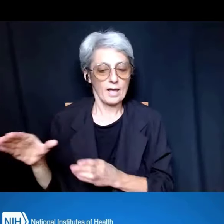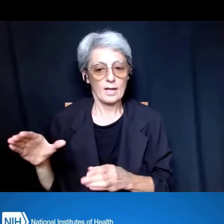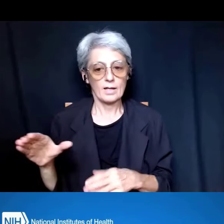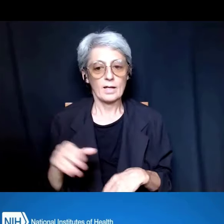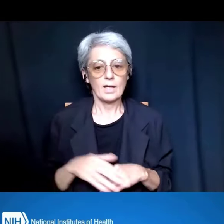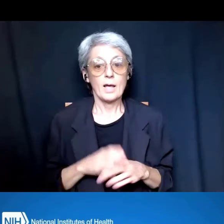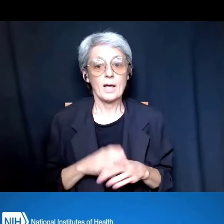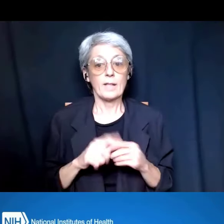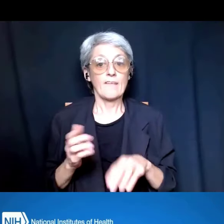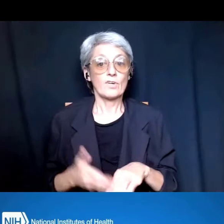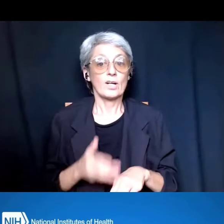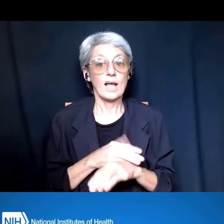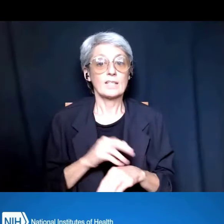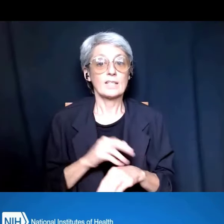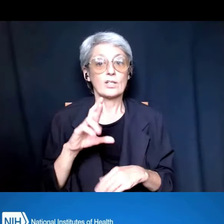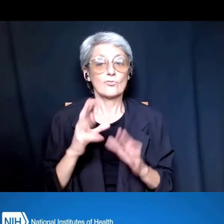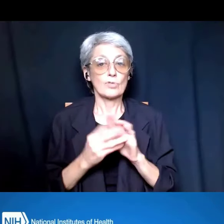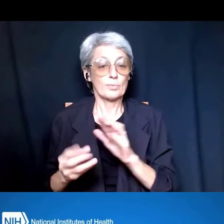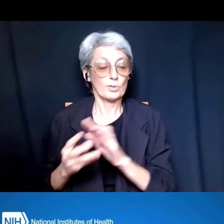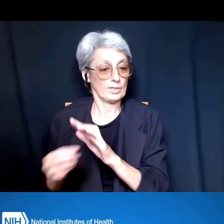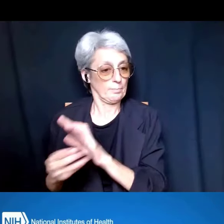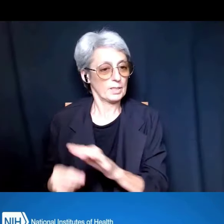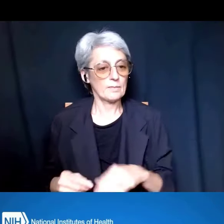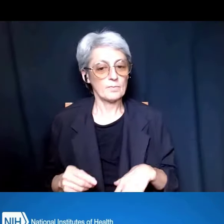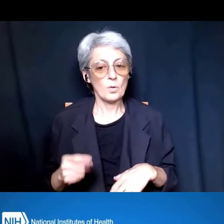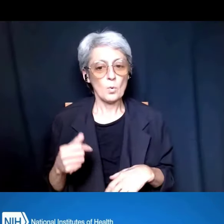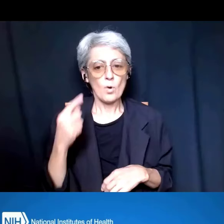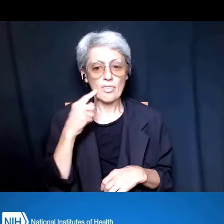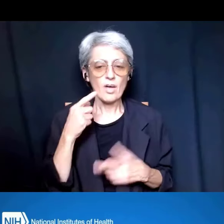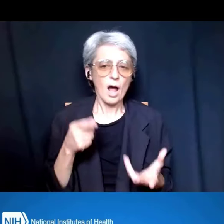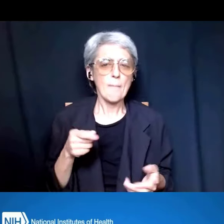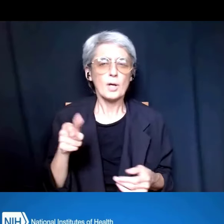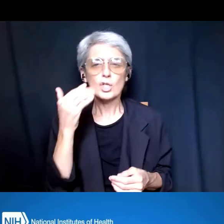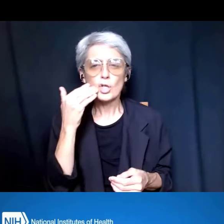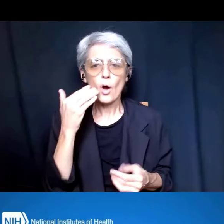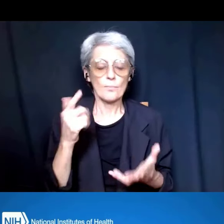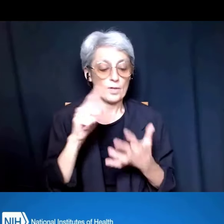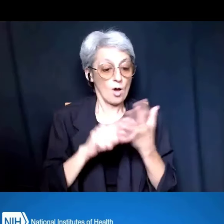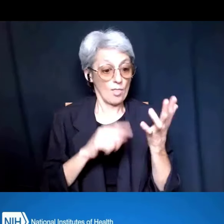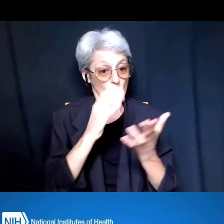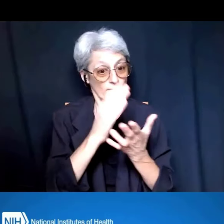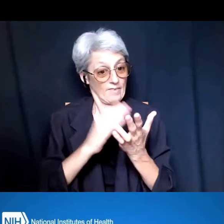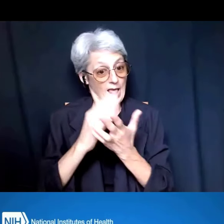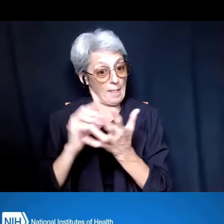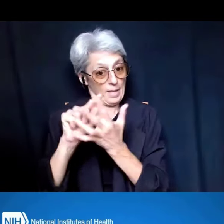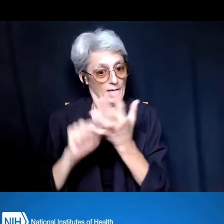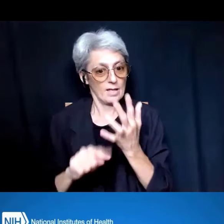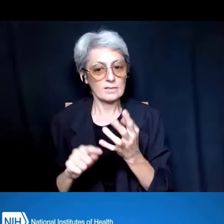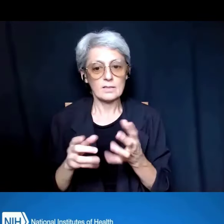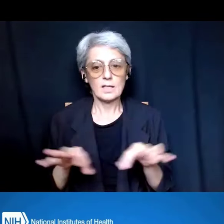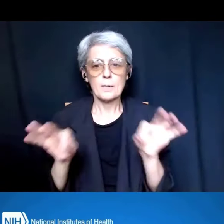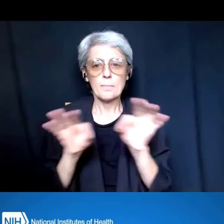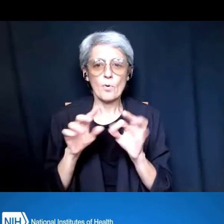And one other thought is that all of these elements are into growth of strong training programs,